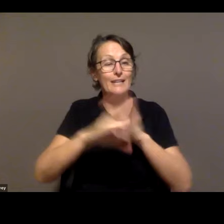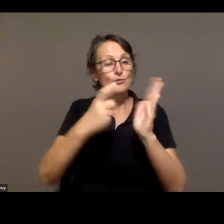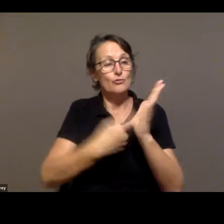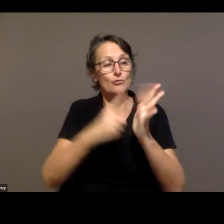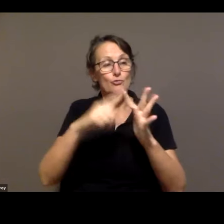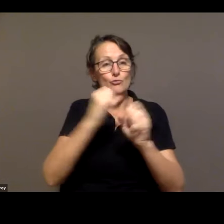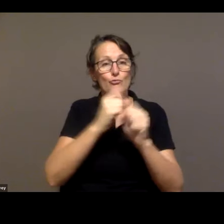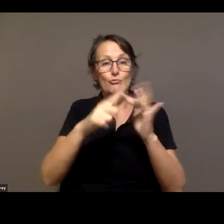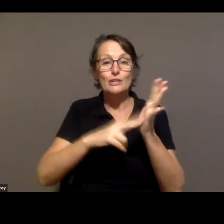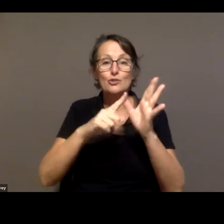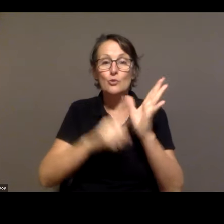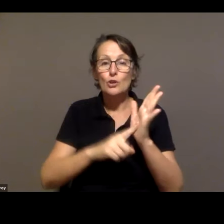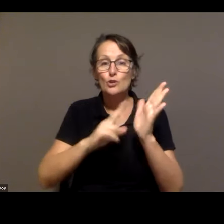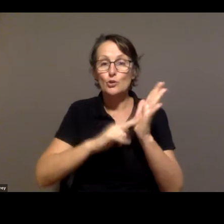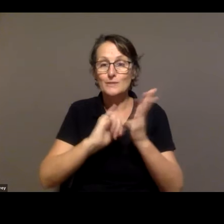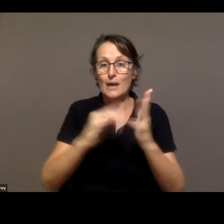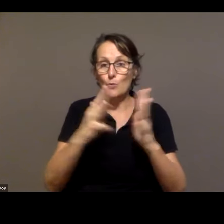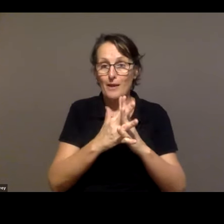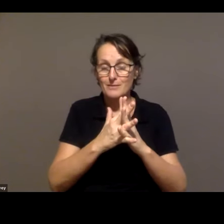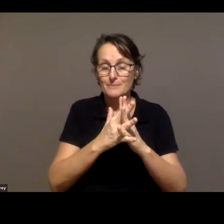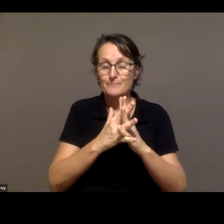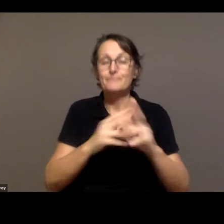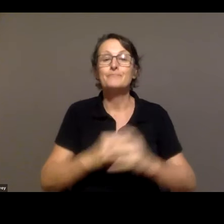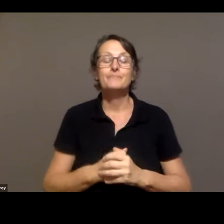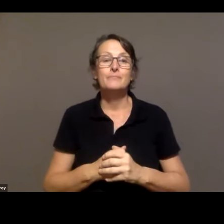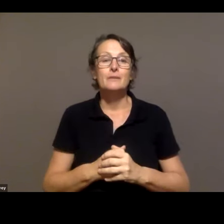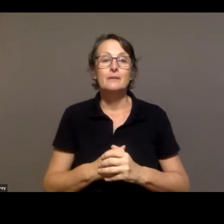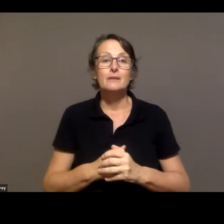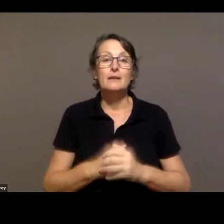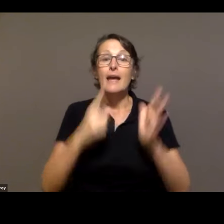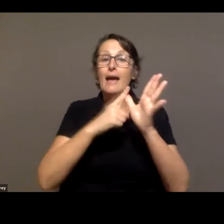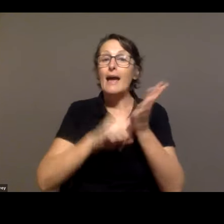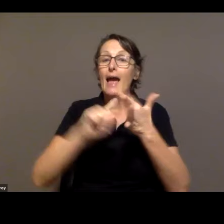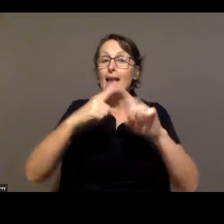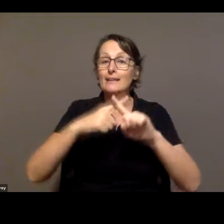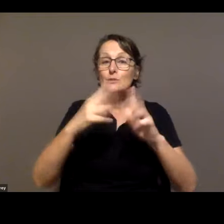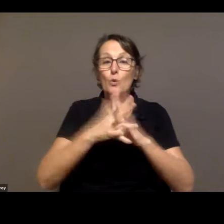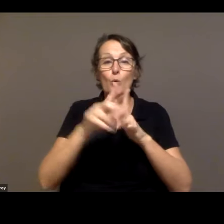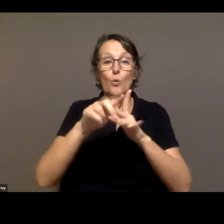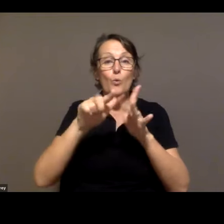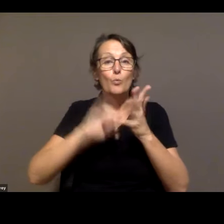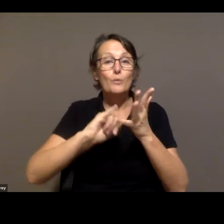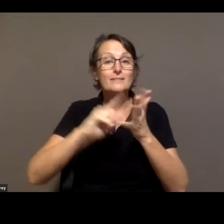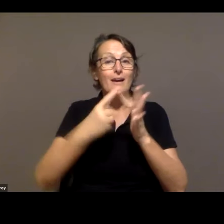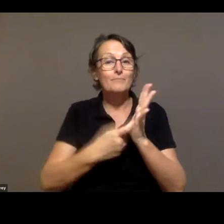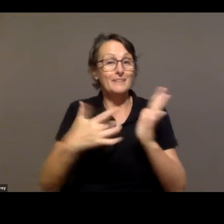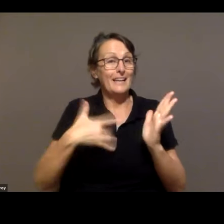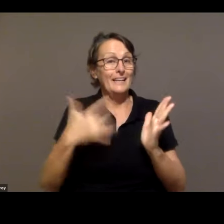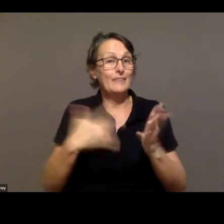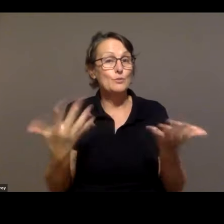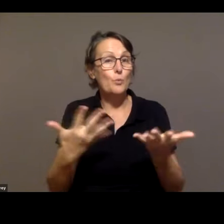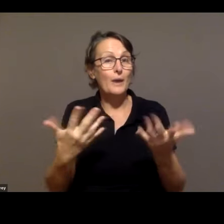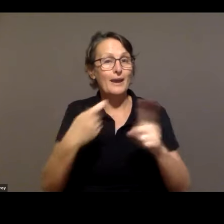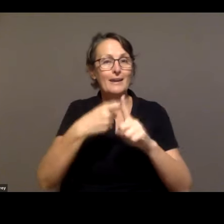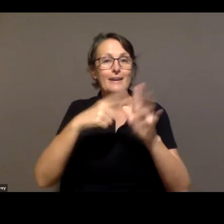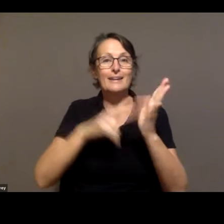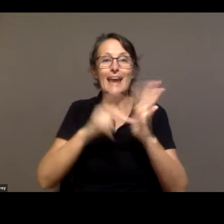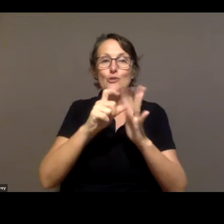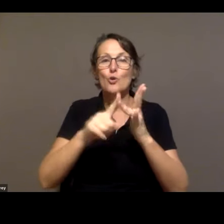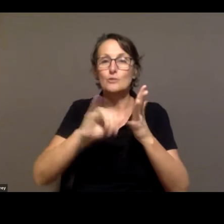is "adapting culture in regional NSW". Alex Wisser is a founding